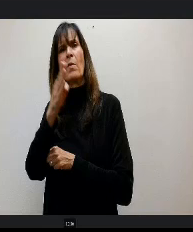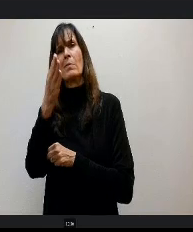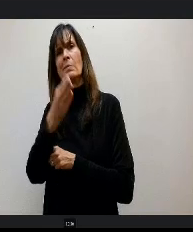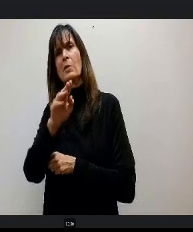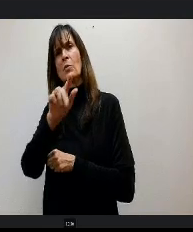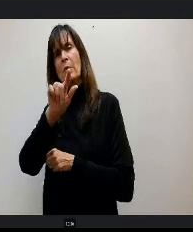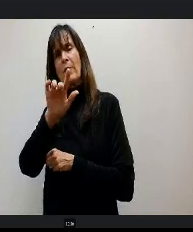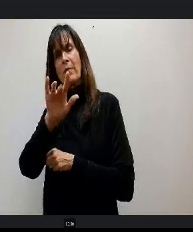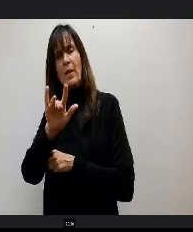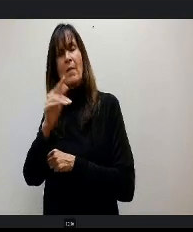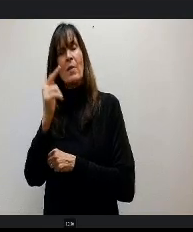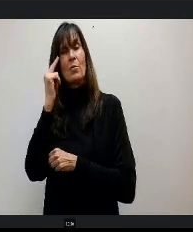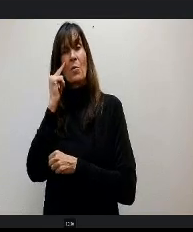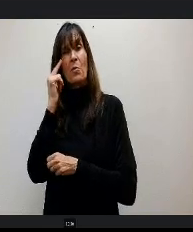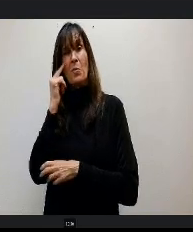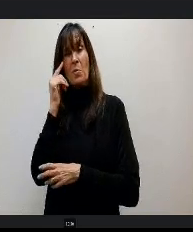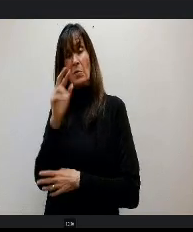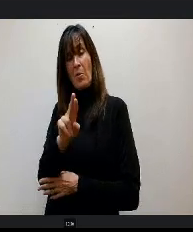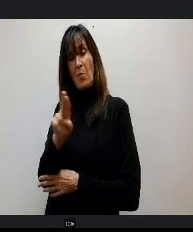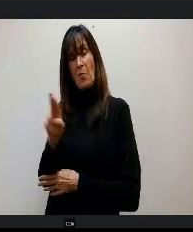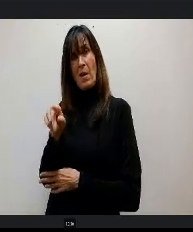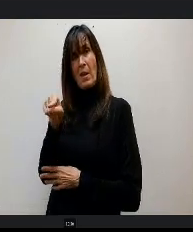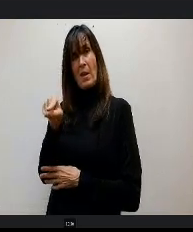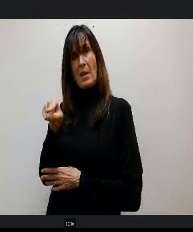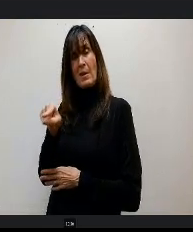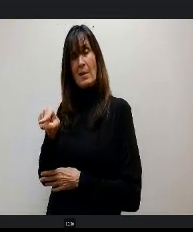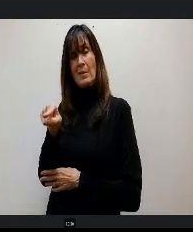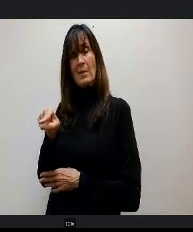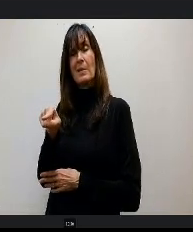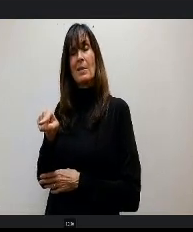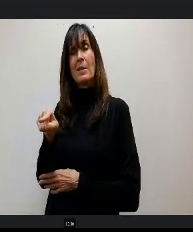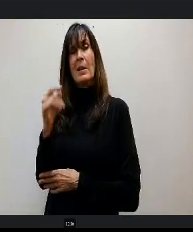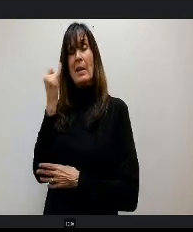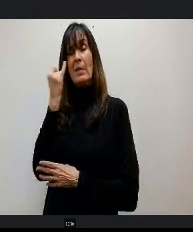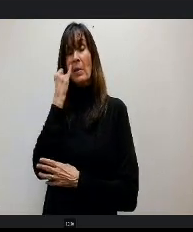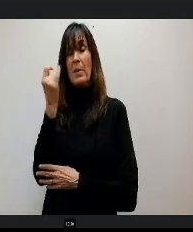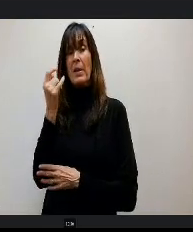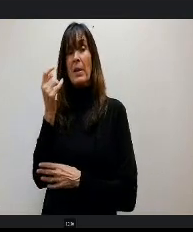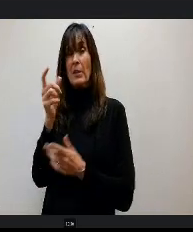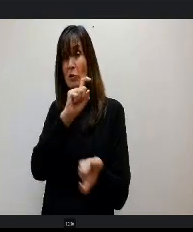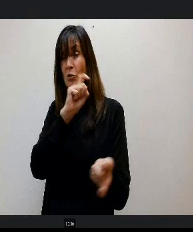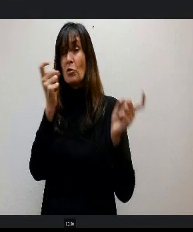right. So I anticipate unless something drastically were to change to the school Finance Act formula for next year.